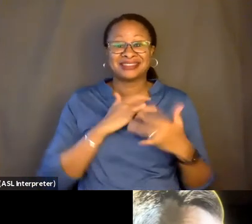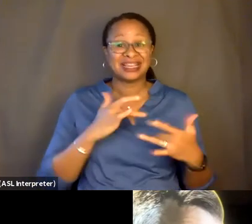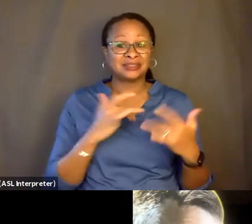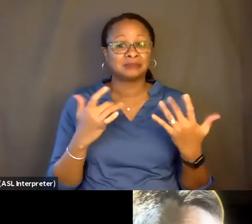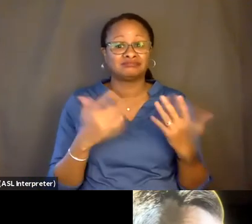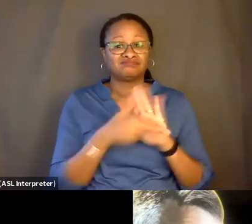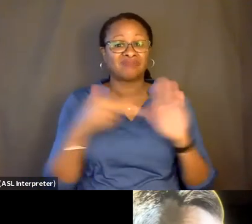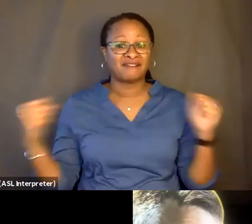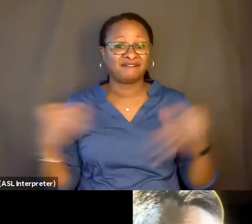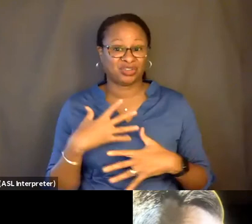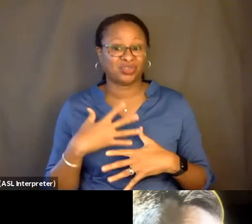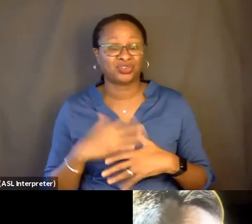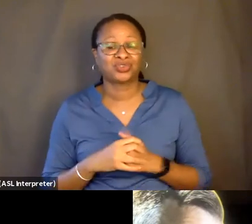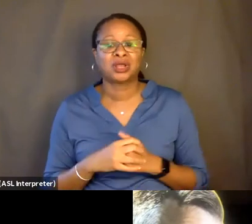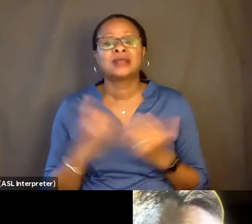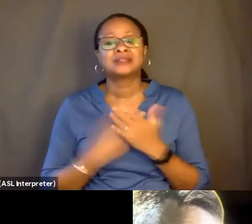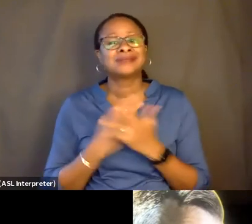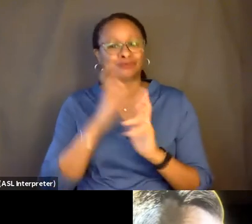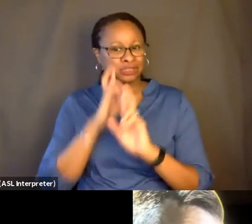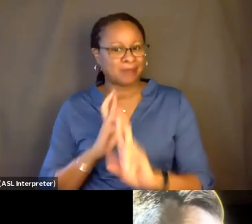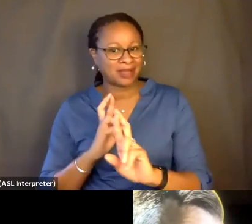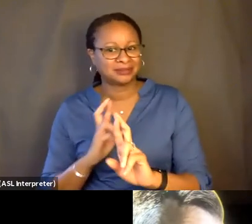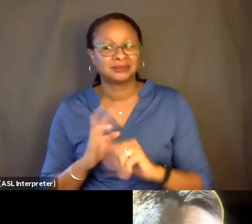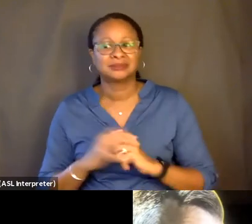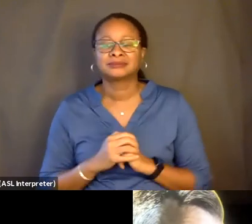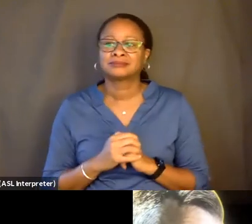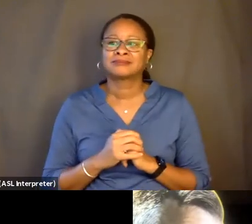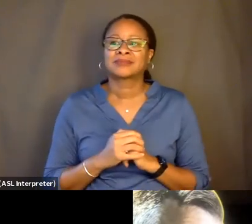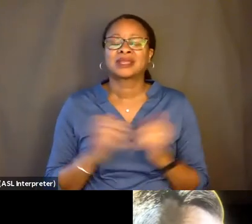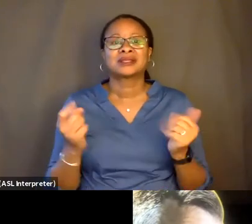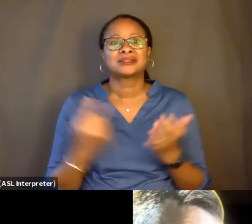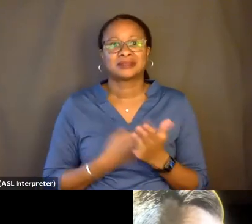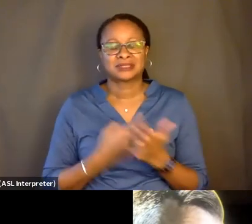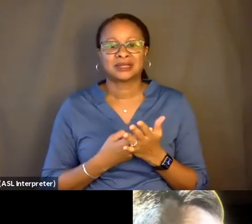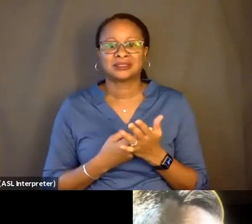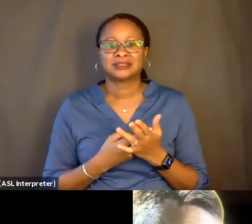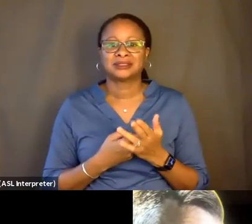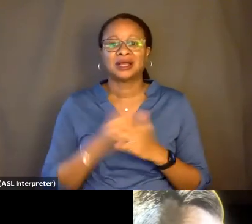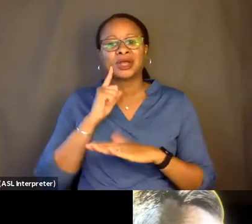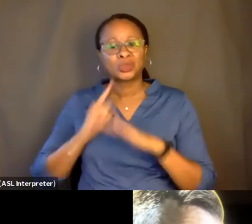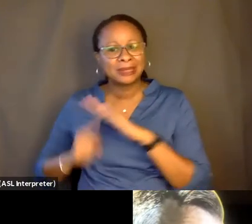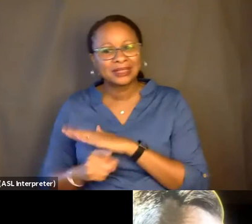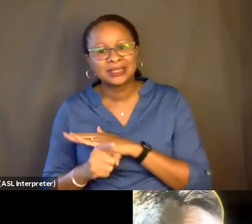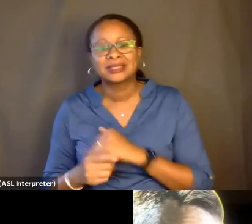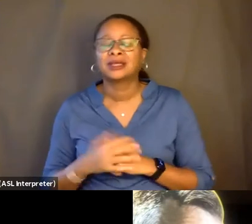You know, sometimes it's respect. Sometimes it's humility or awareness